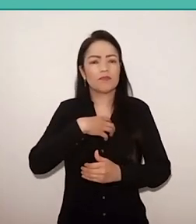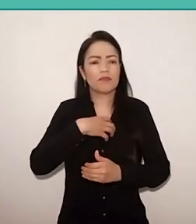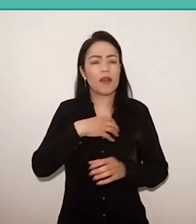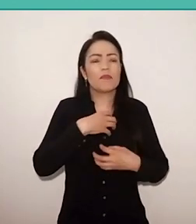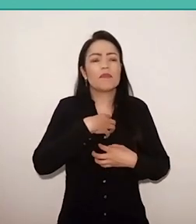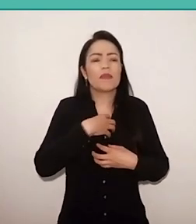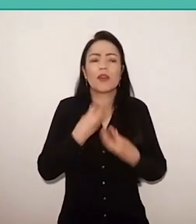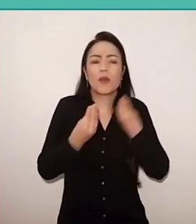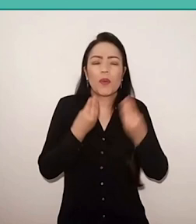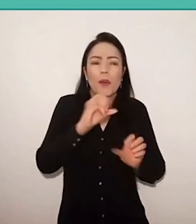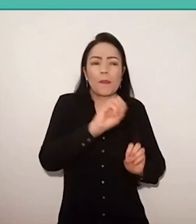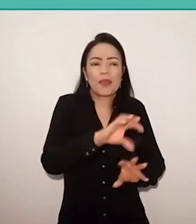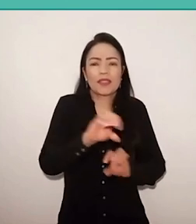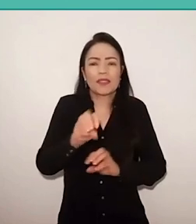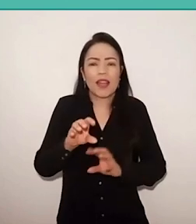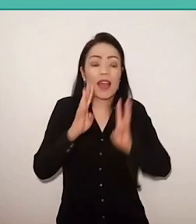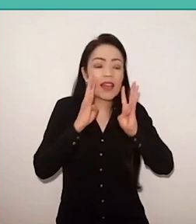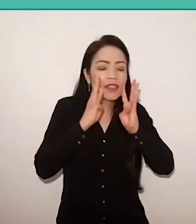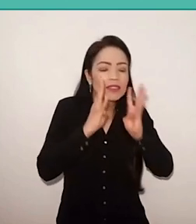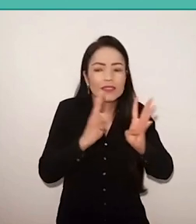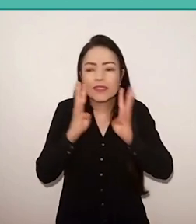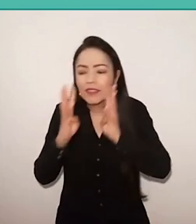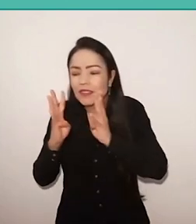in the listening of his students, factory workers,